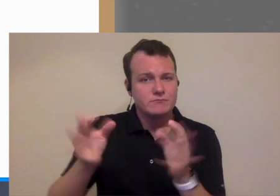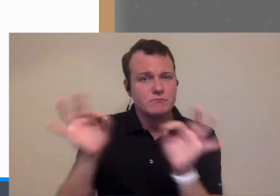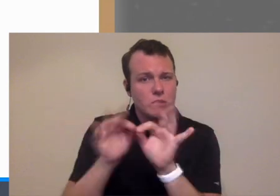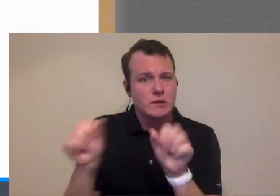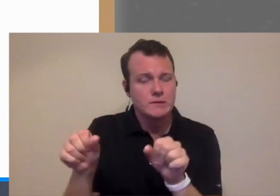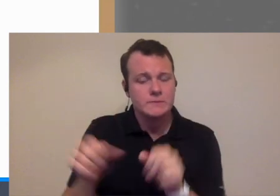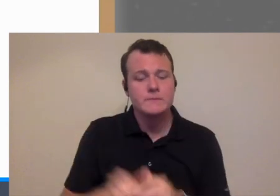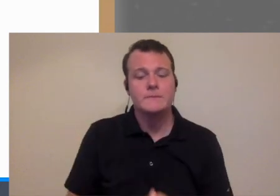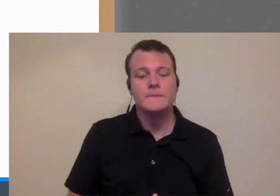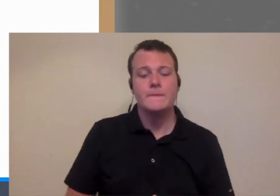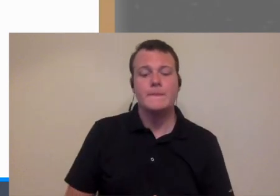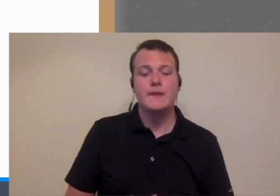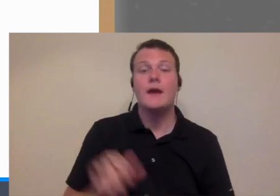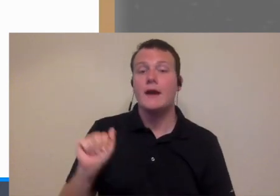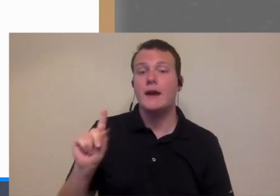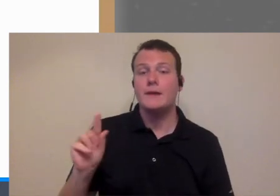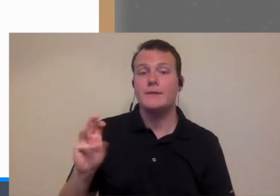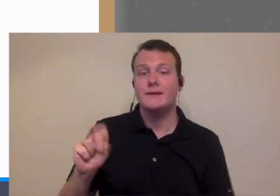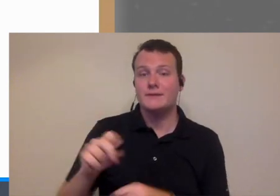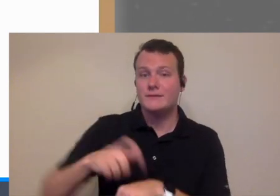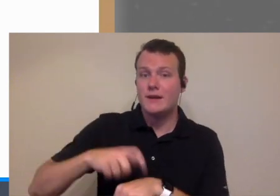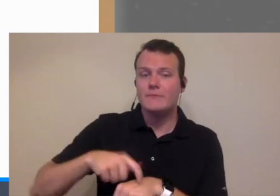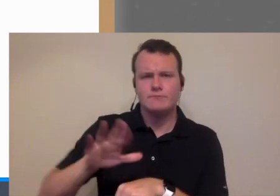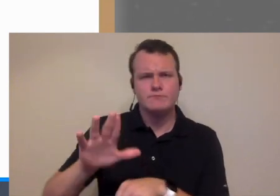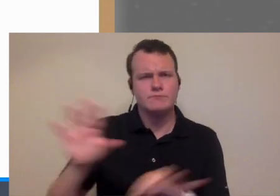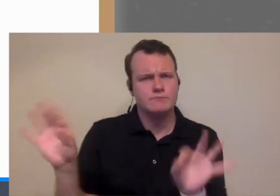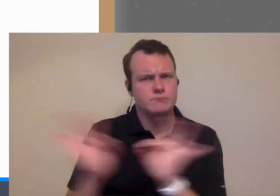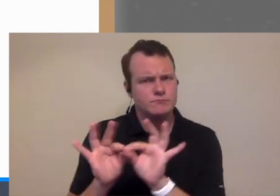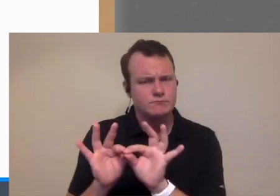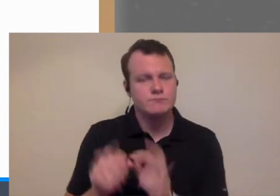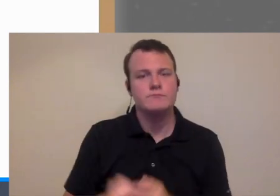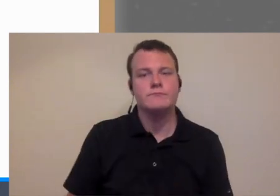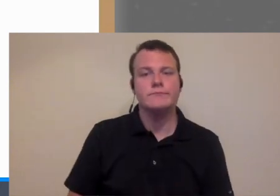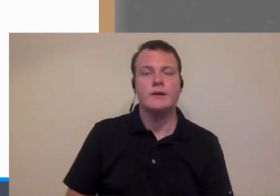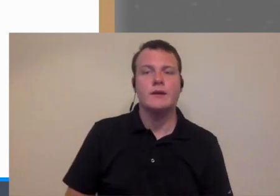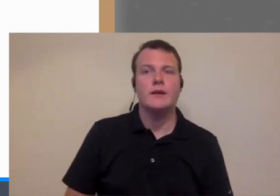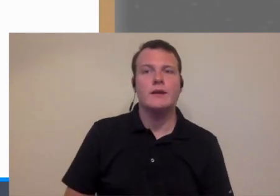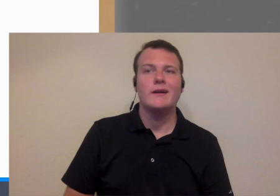future for but it is important to schedule admin time and not that you